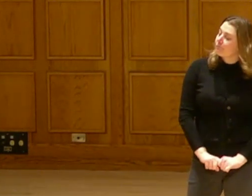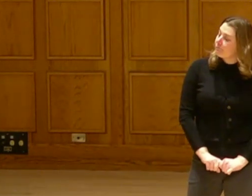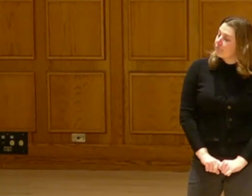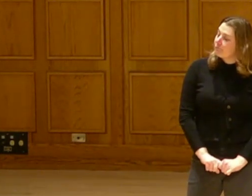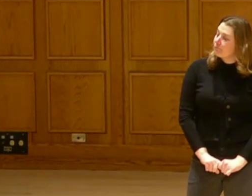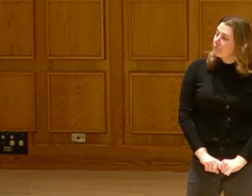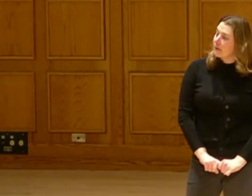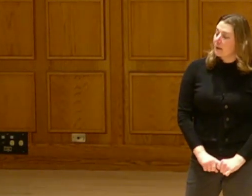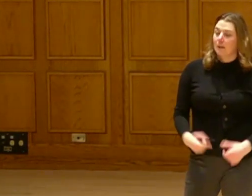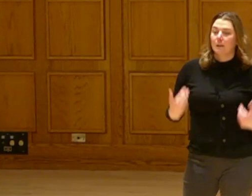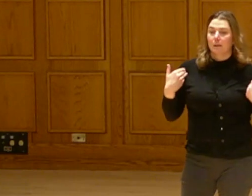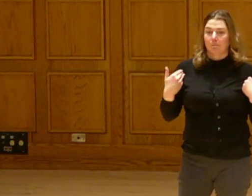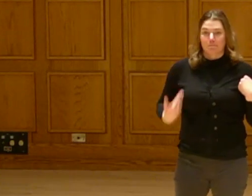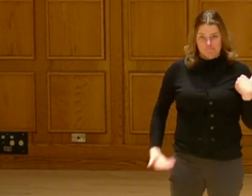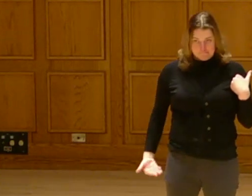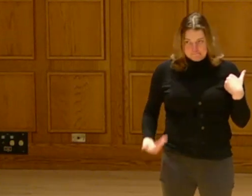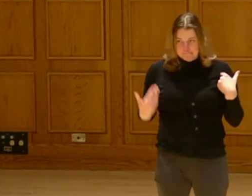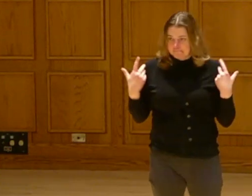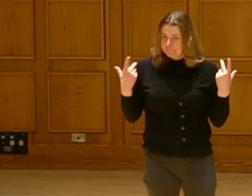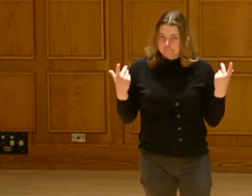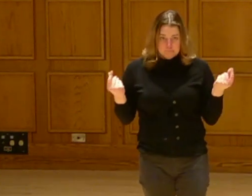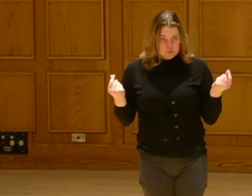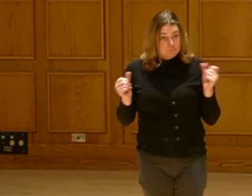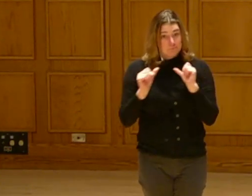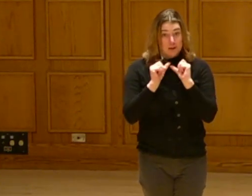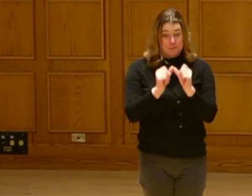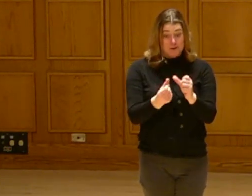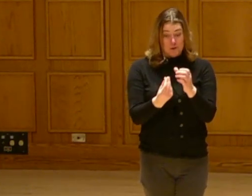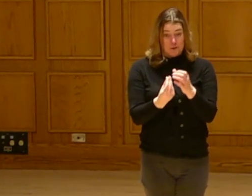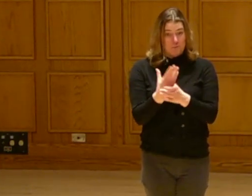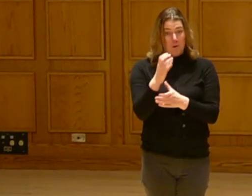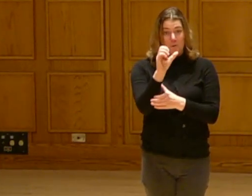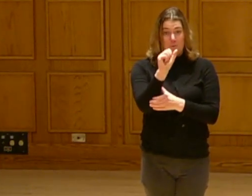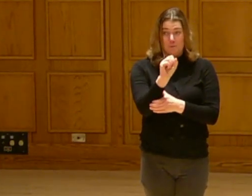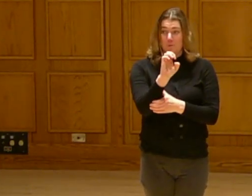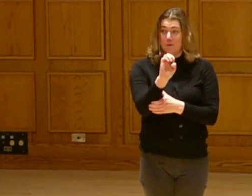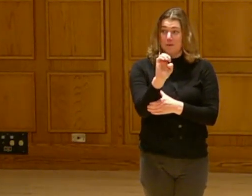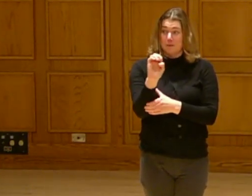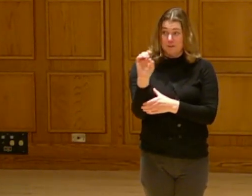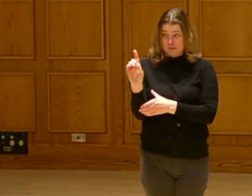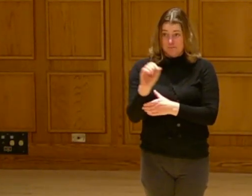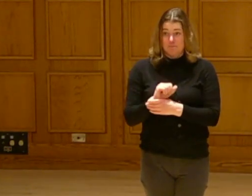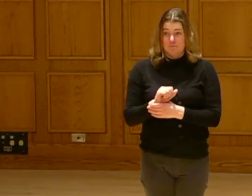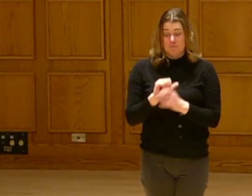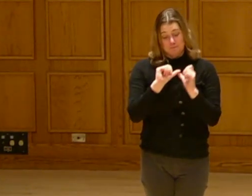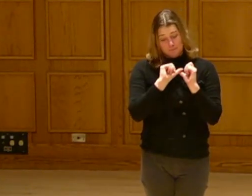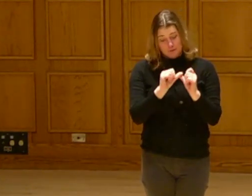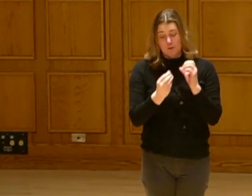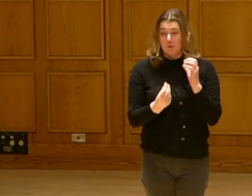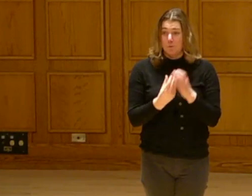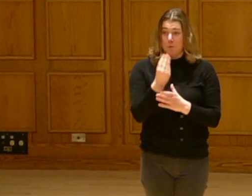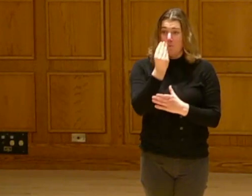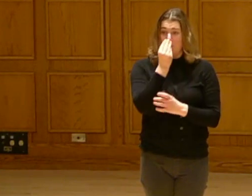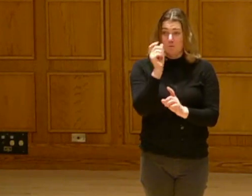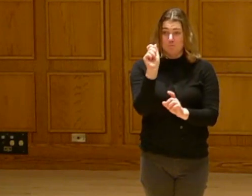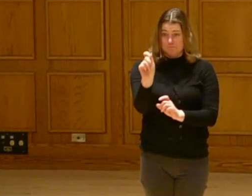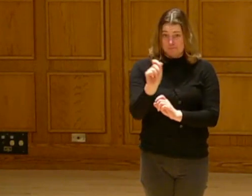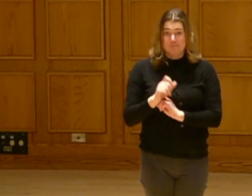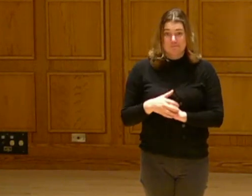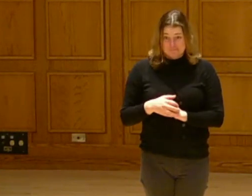All I can do is continue to grow seed and try to continue to grow